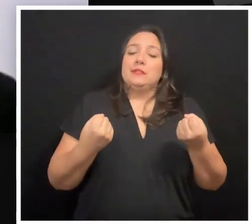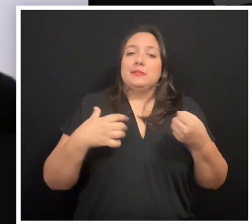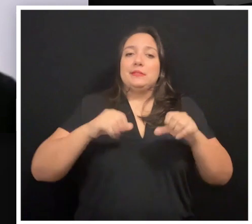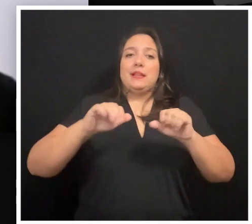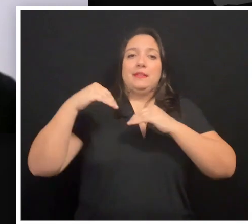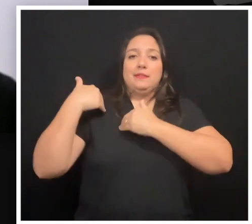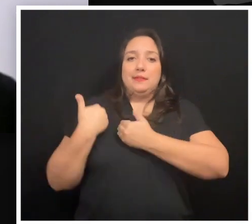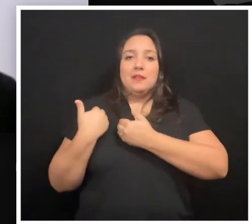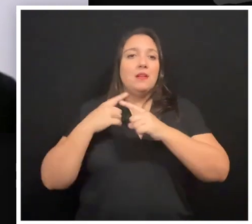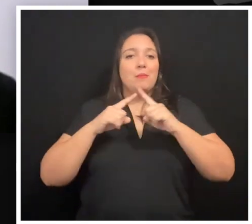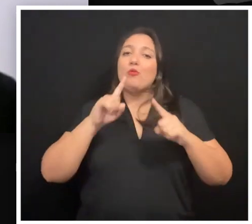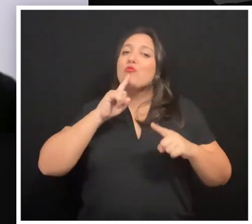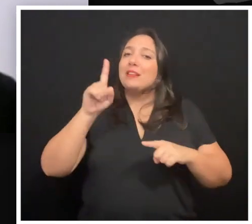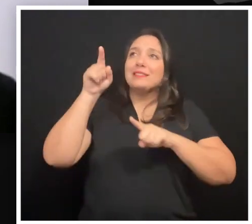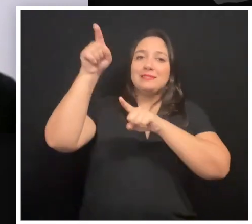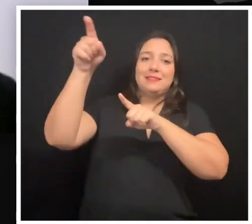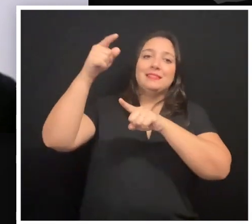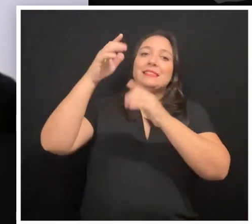the city should have been responsible for that.